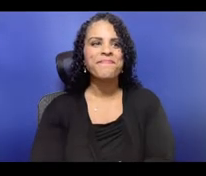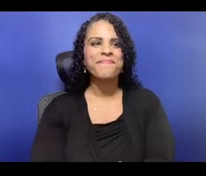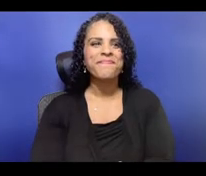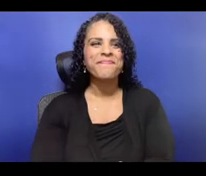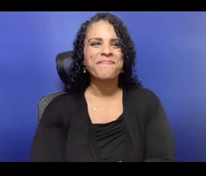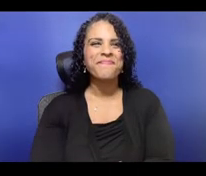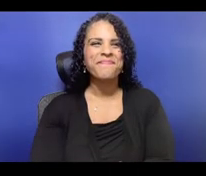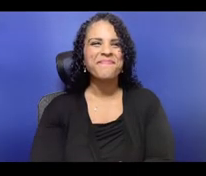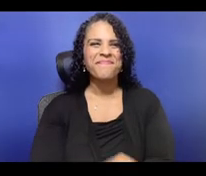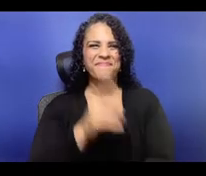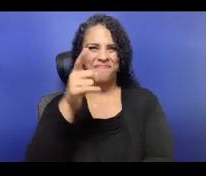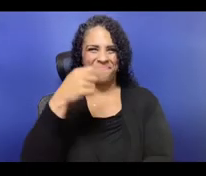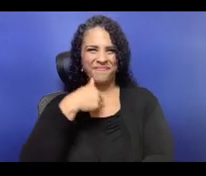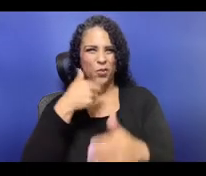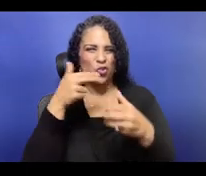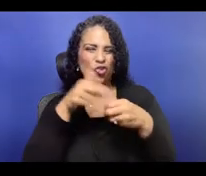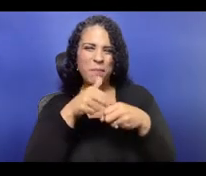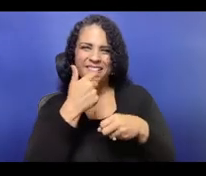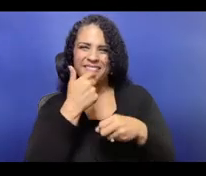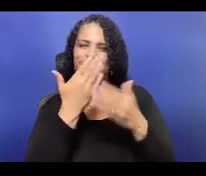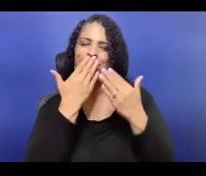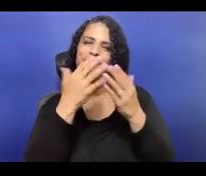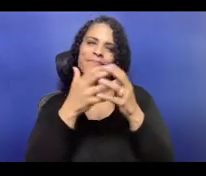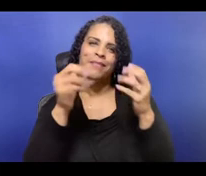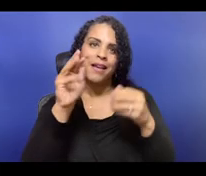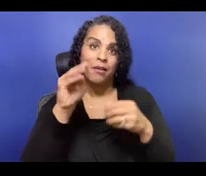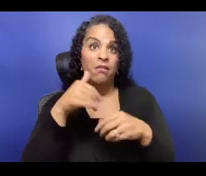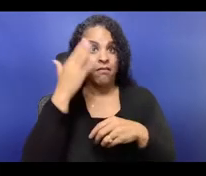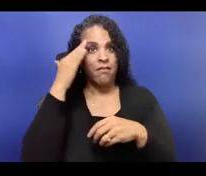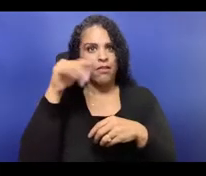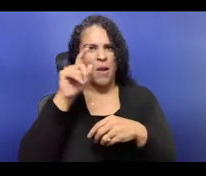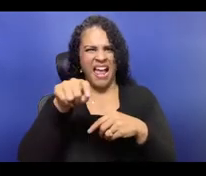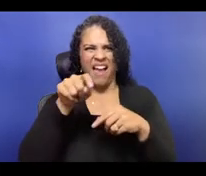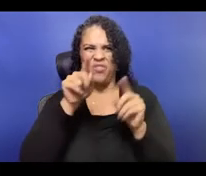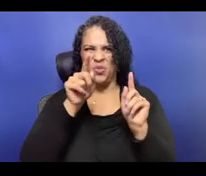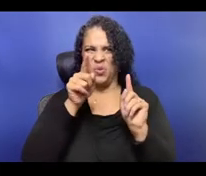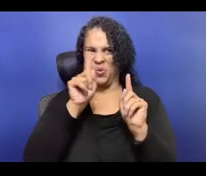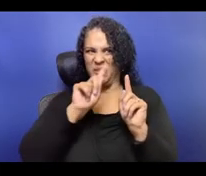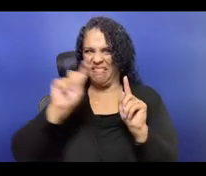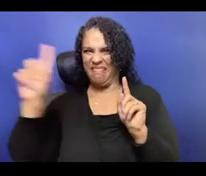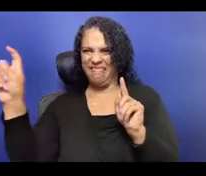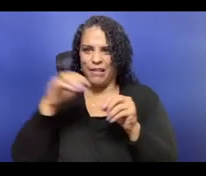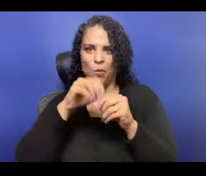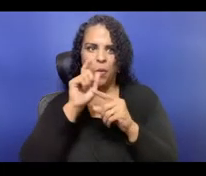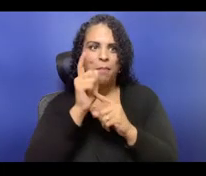Phase two of Creating New Futures is currently underway, I'm really happy to report, and I'm lightly supporting phase two